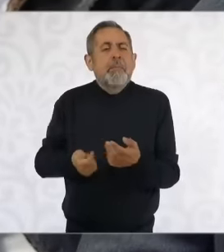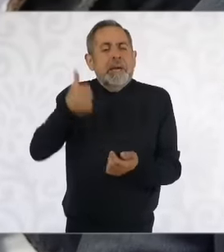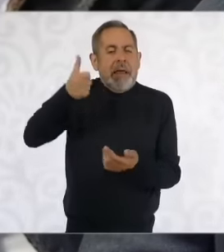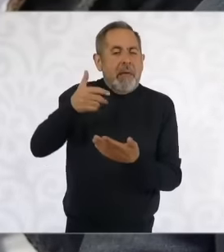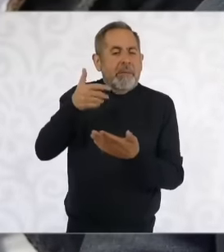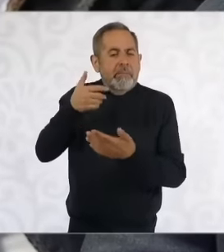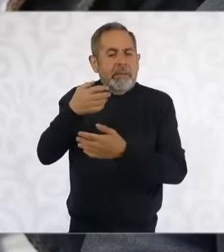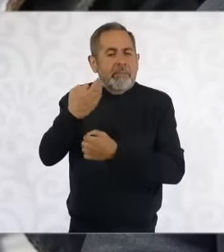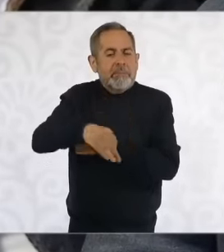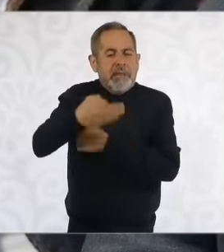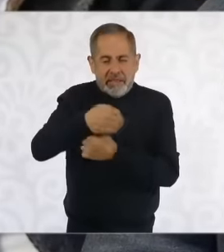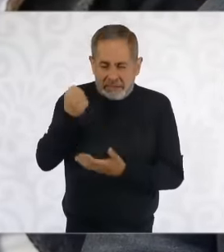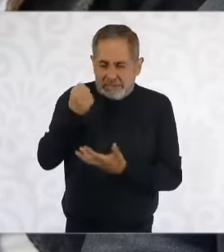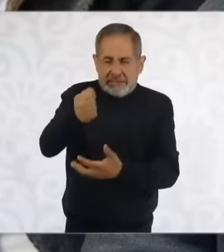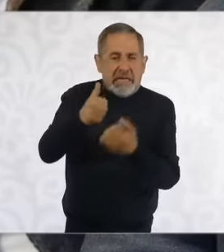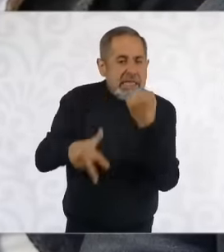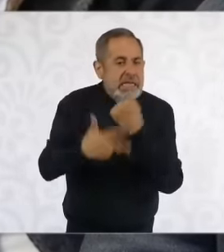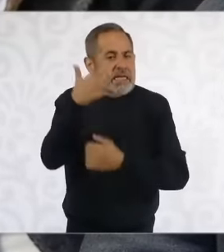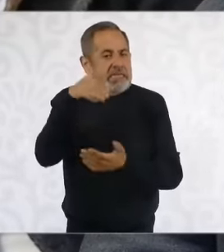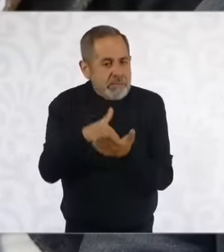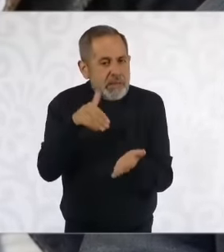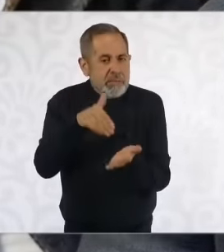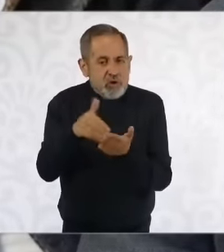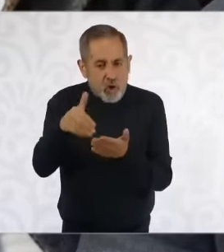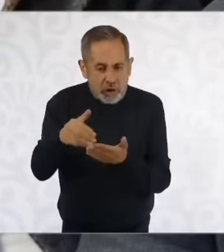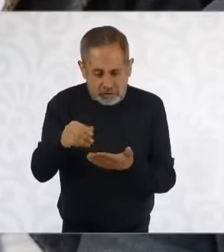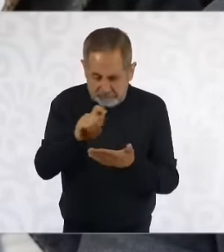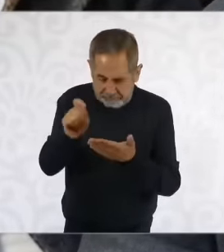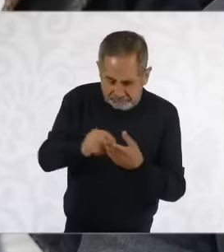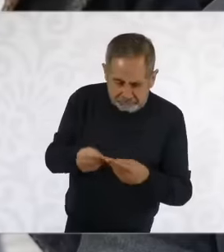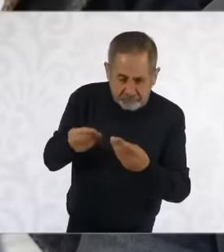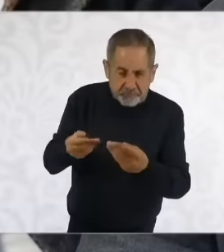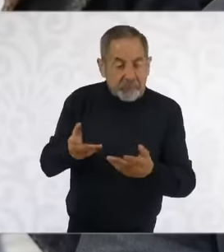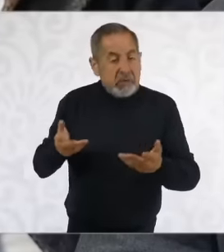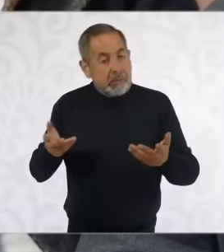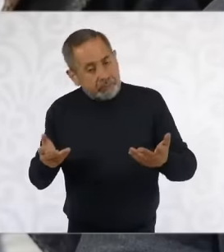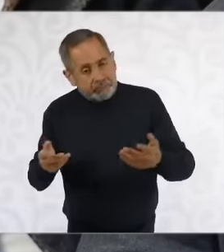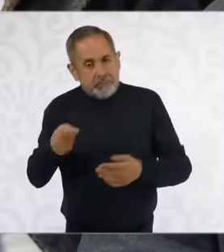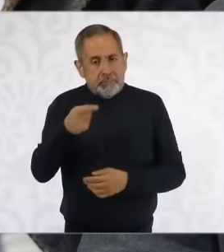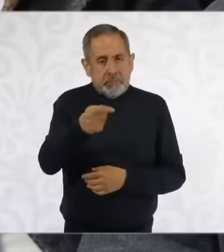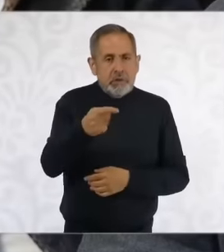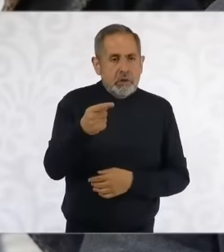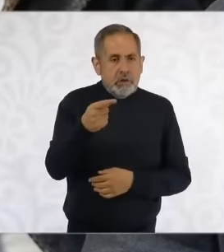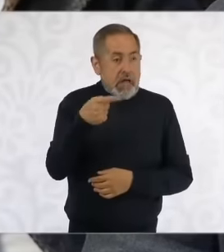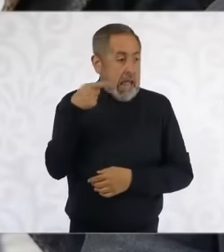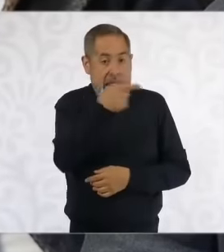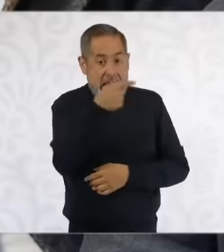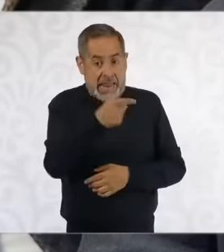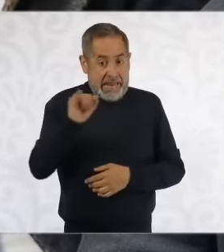of 1000 million but just on Thursday they published Well after a session of the